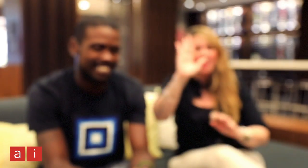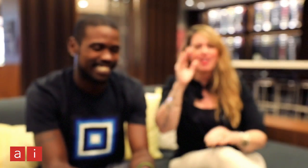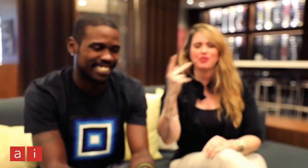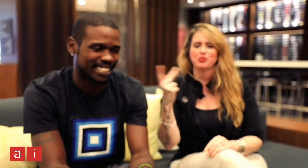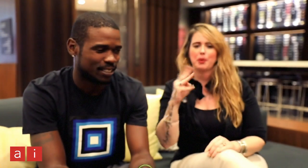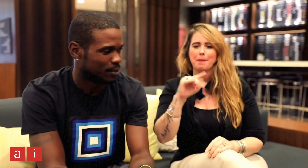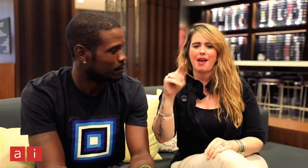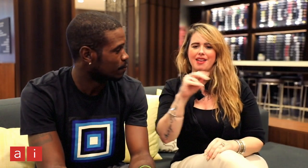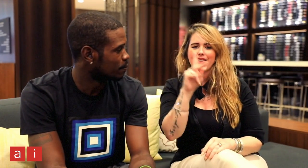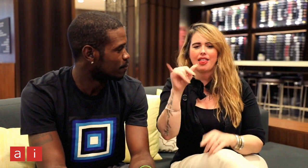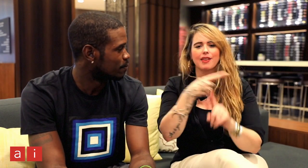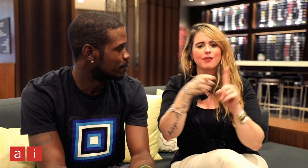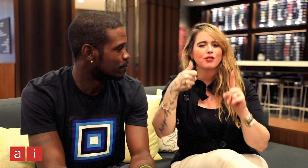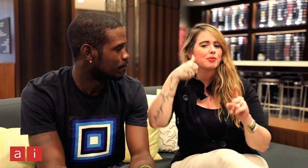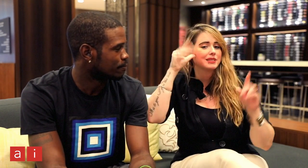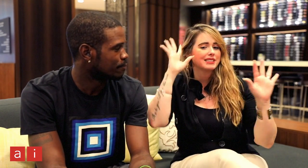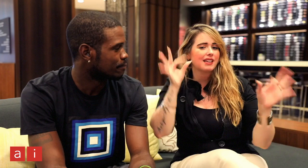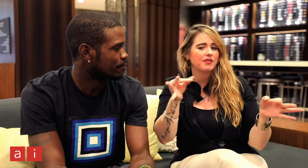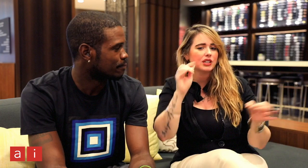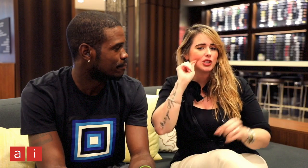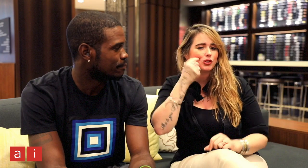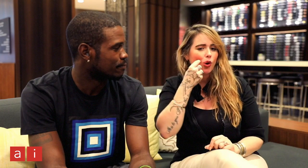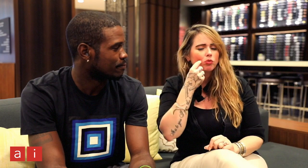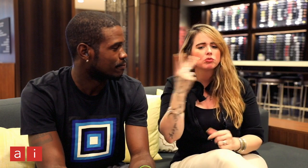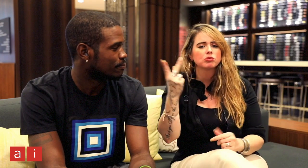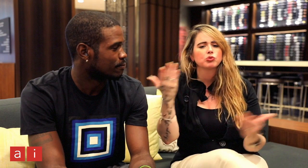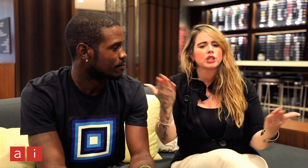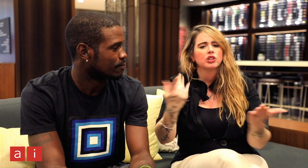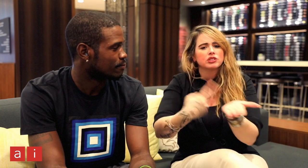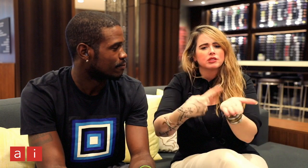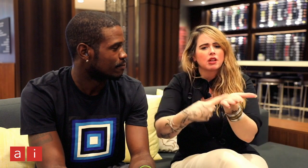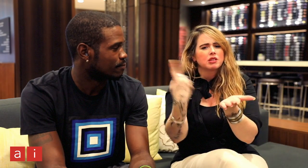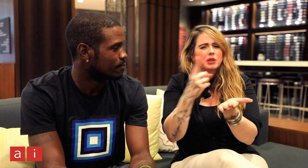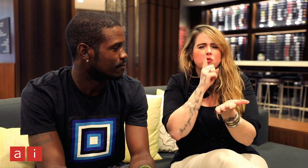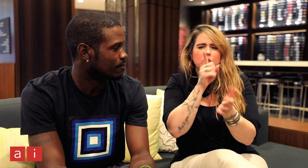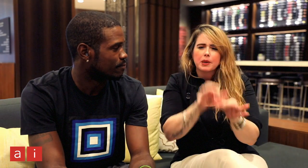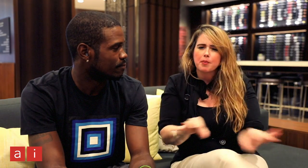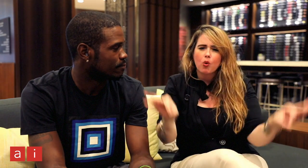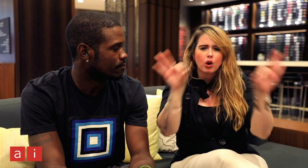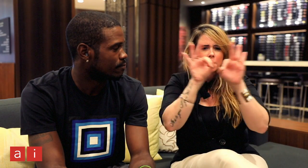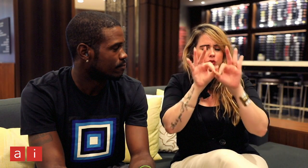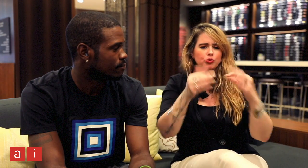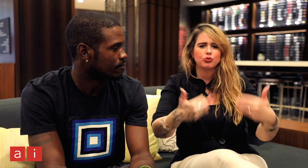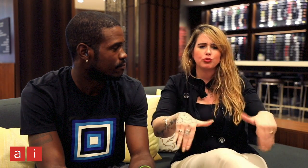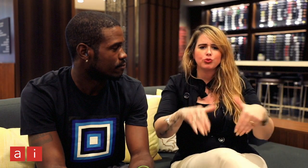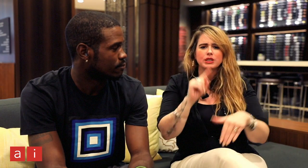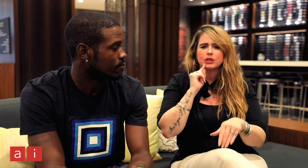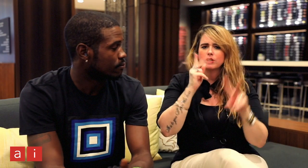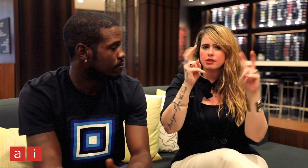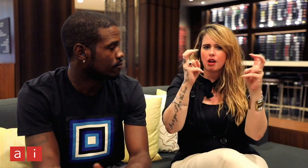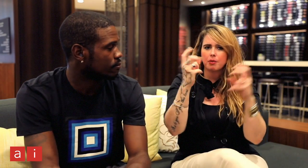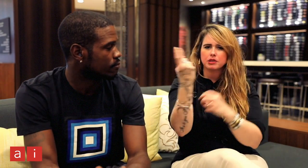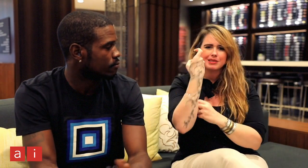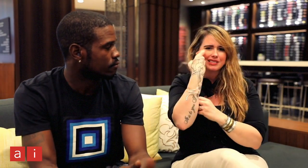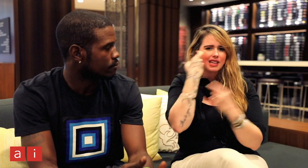Hi! We're Matt and Kelly from DEAFinitely Dope. We're here to discuss something very important about something very serious